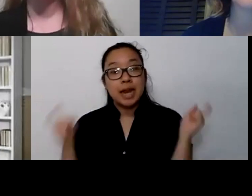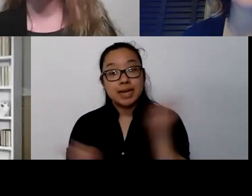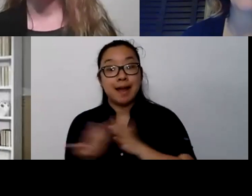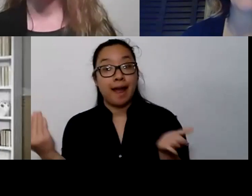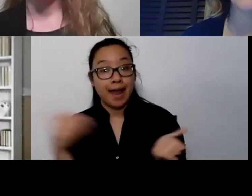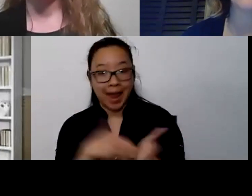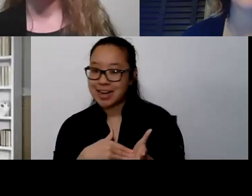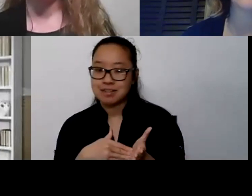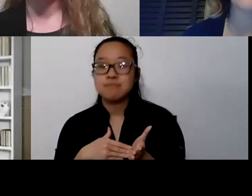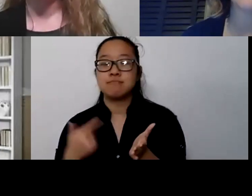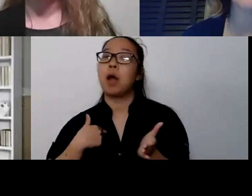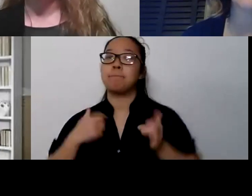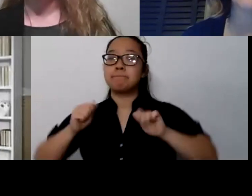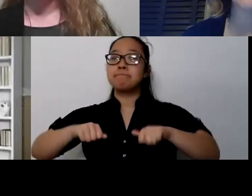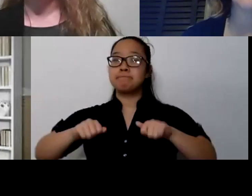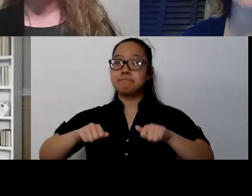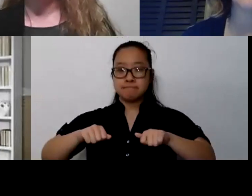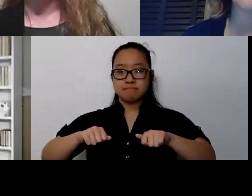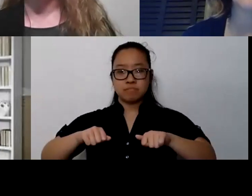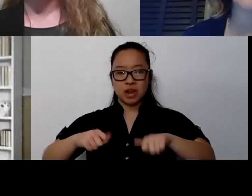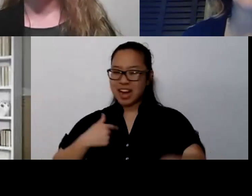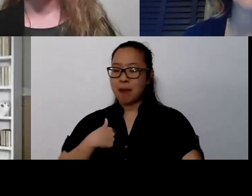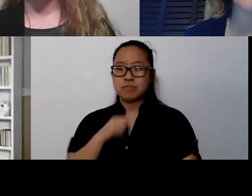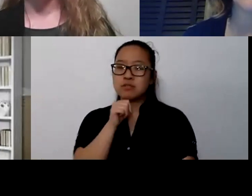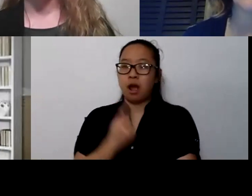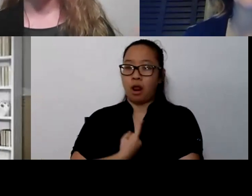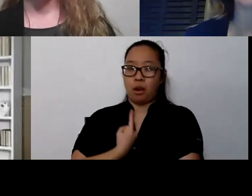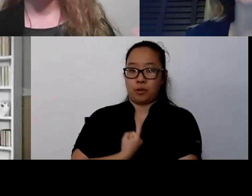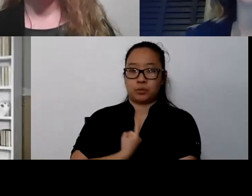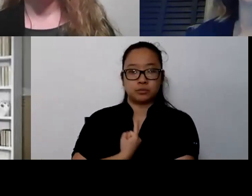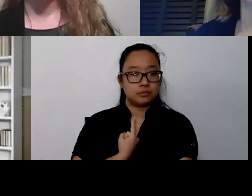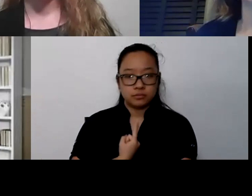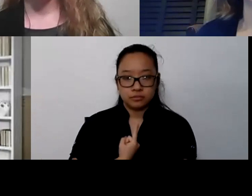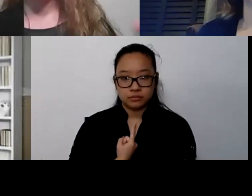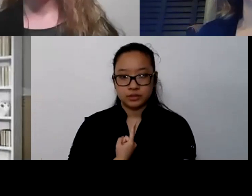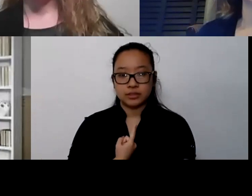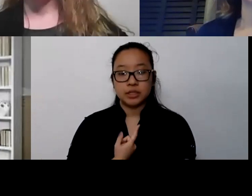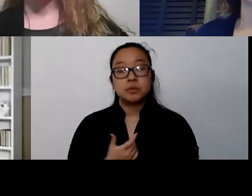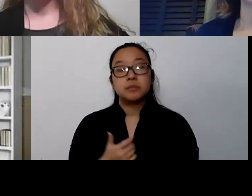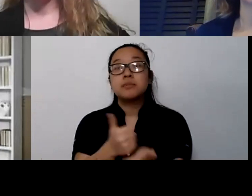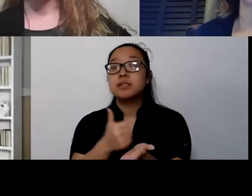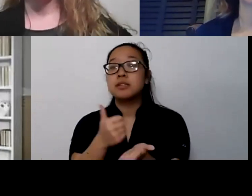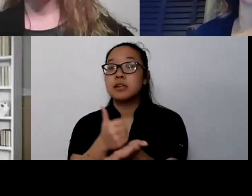I know I'm not the only one. Sometimes it's just helpful to do that reflection of what have I already accomplished?